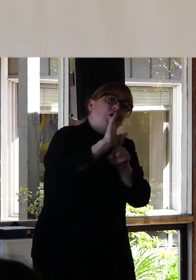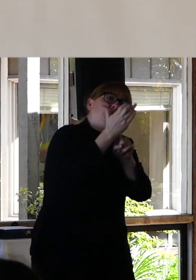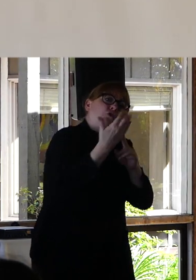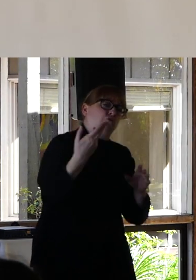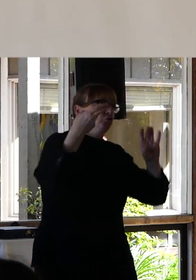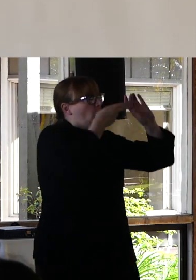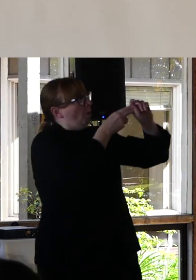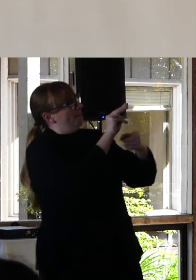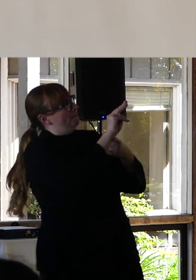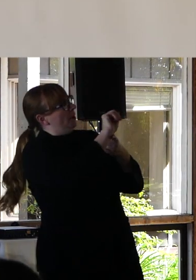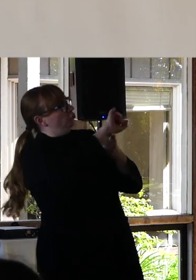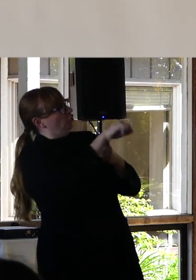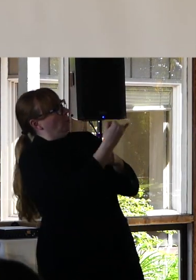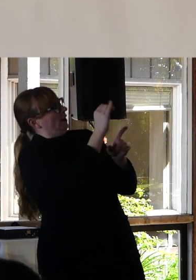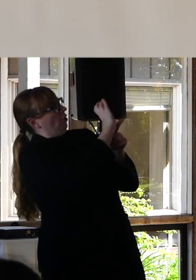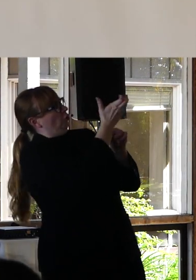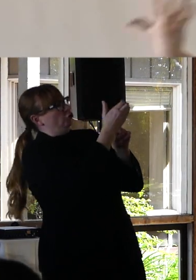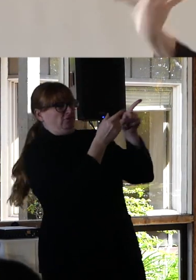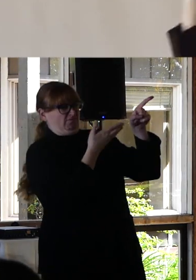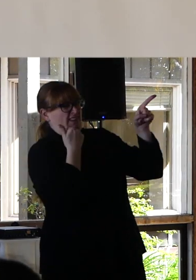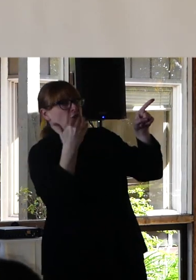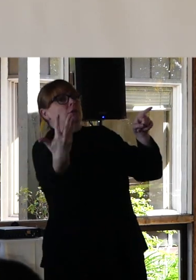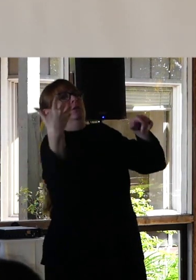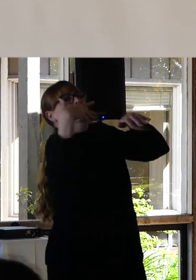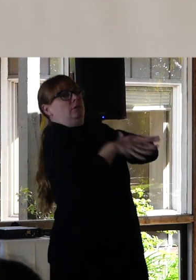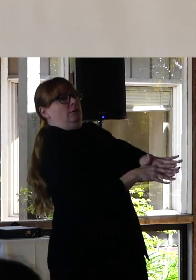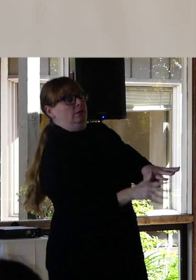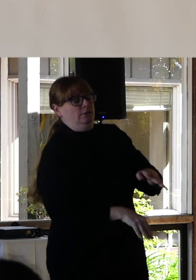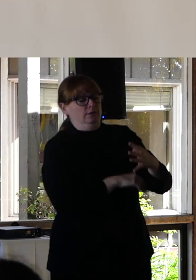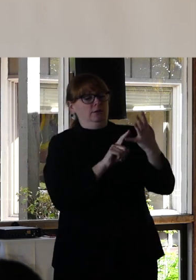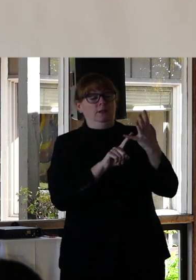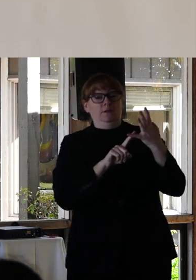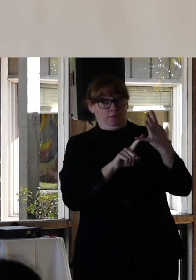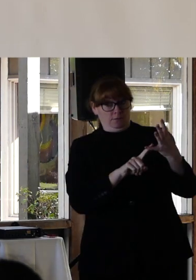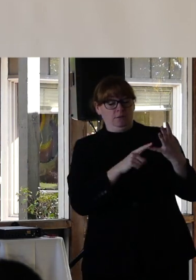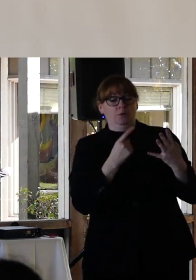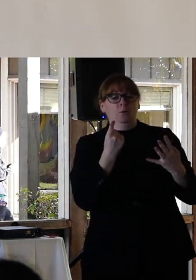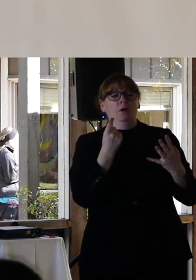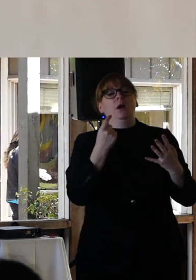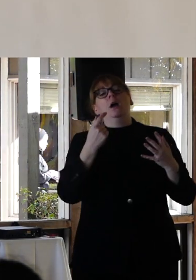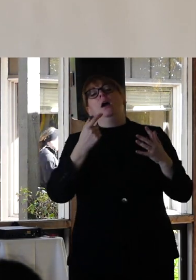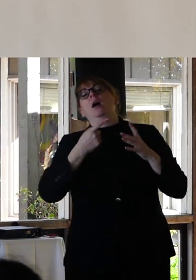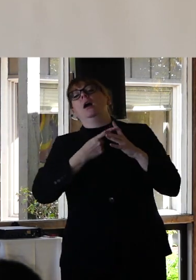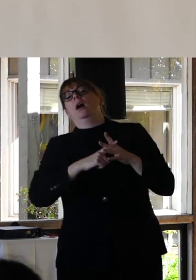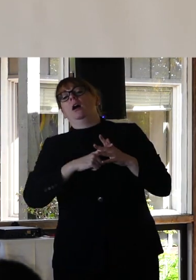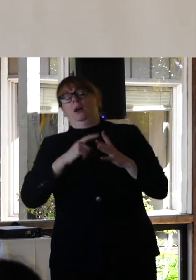viewed as better. Fourth is beginning to realize one's own oppressive views